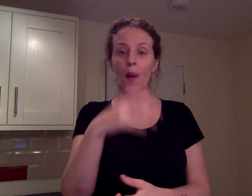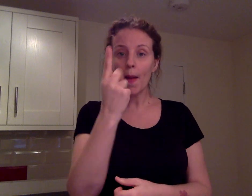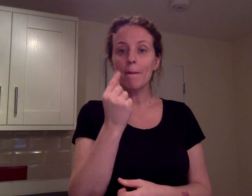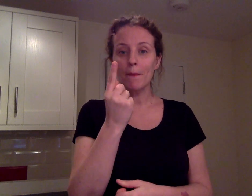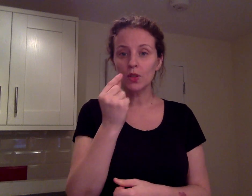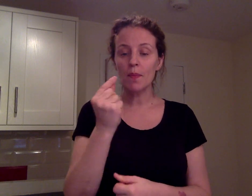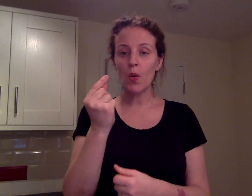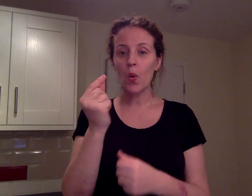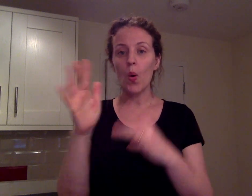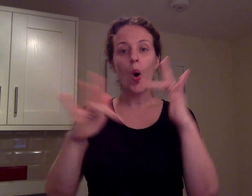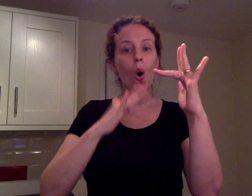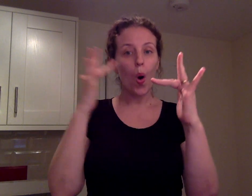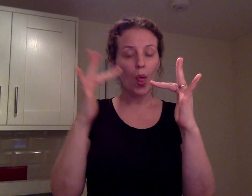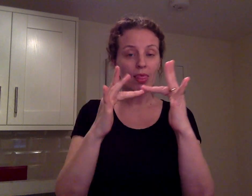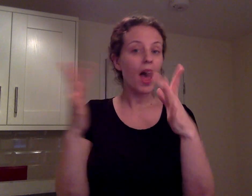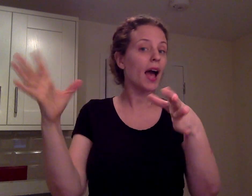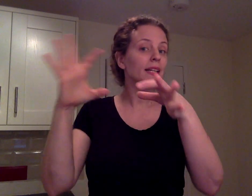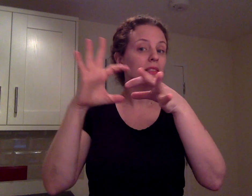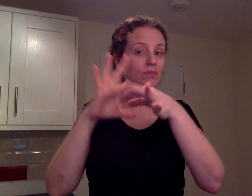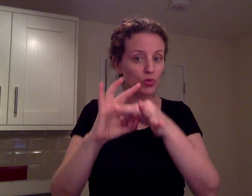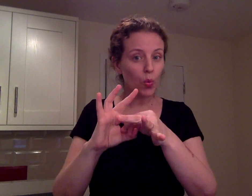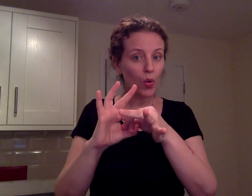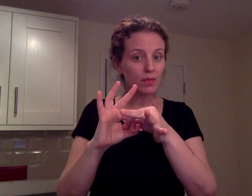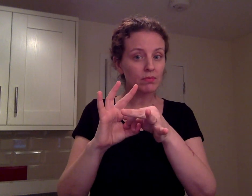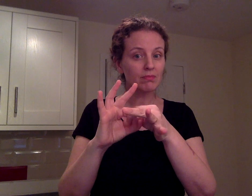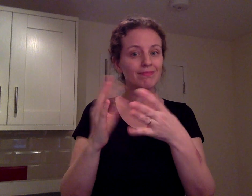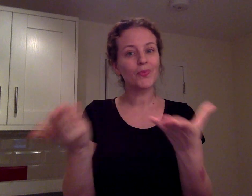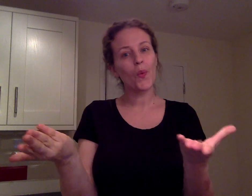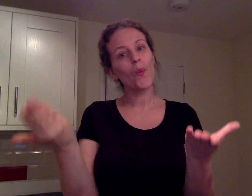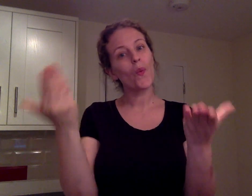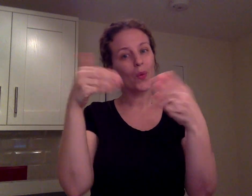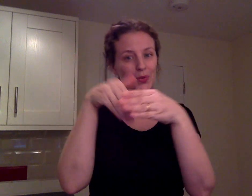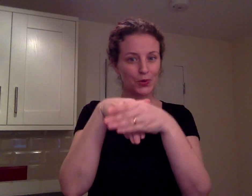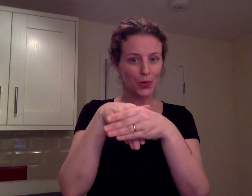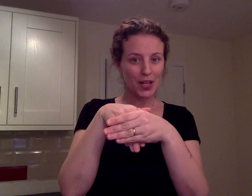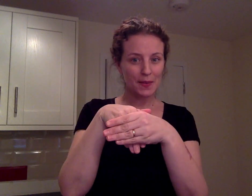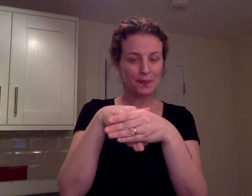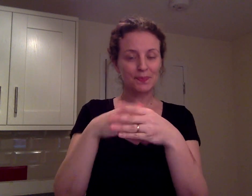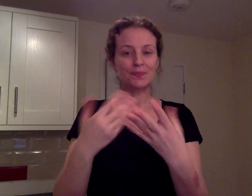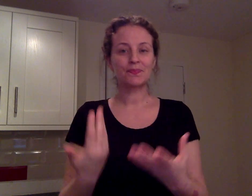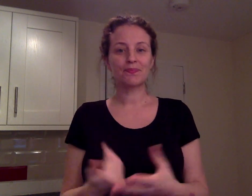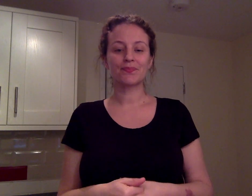Possible online join [or join]?